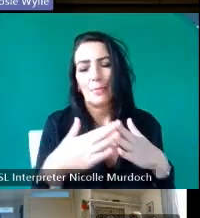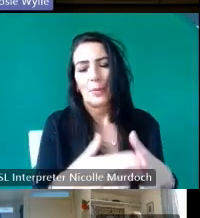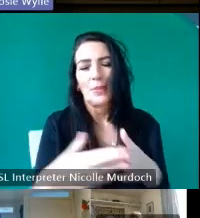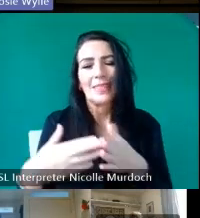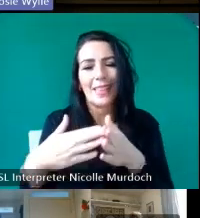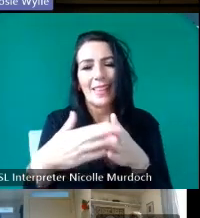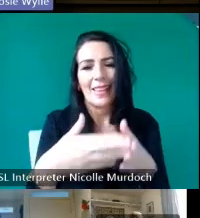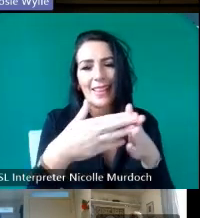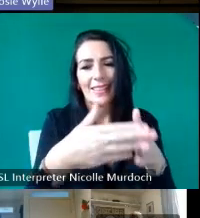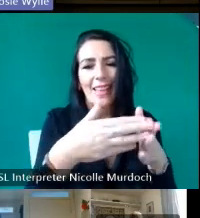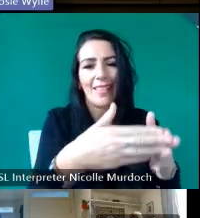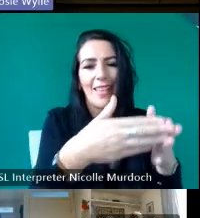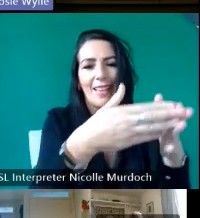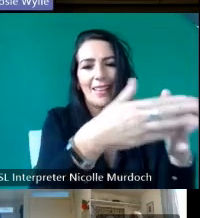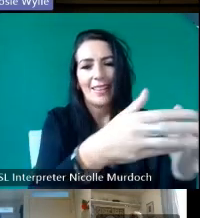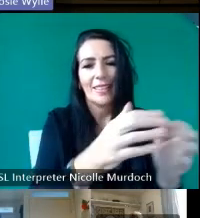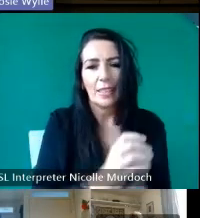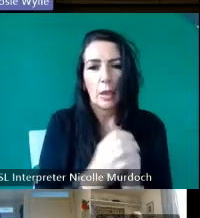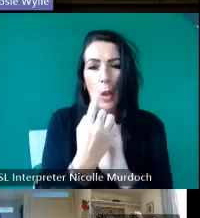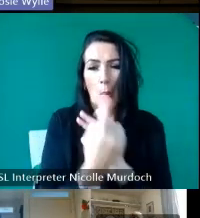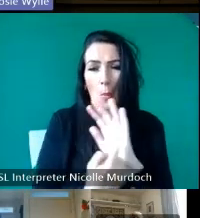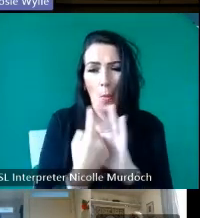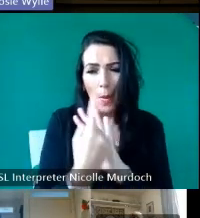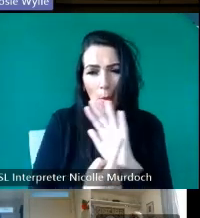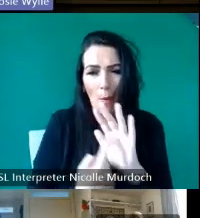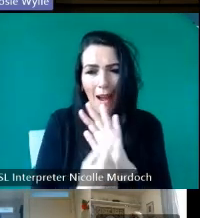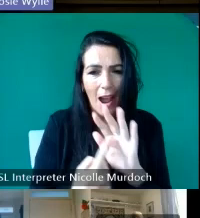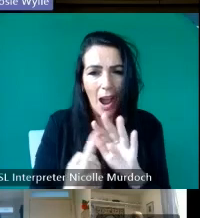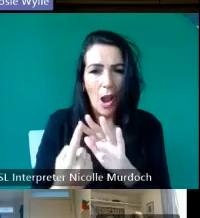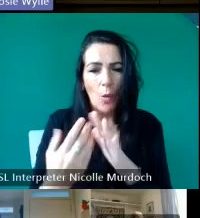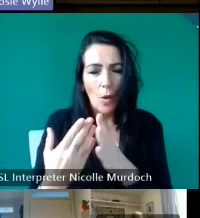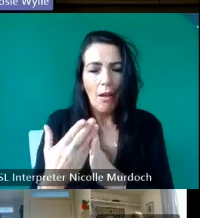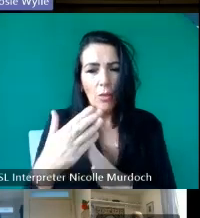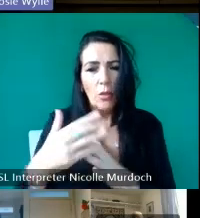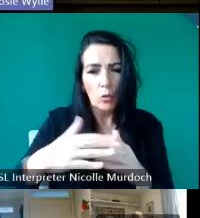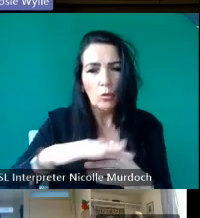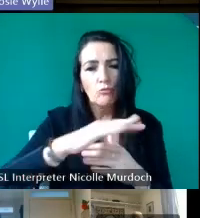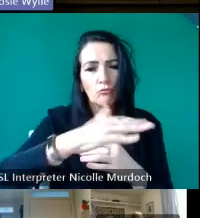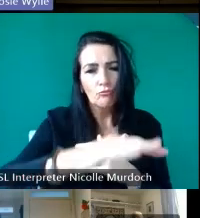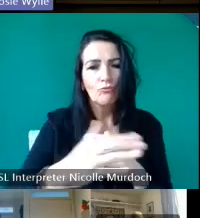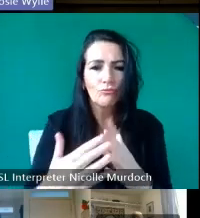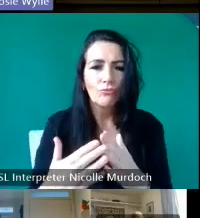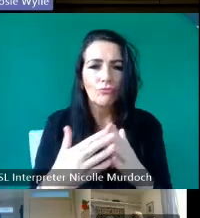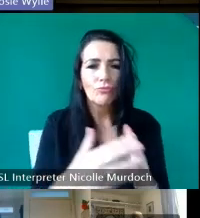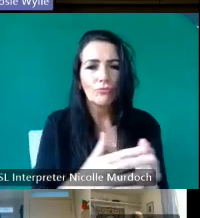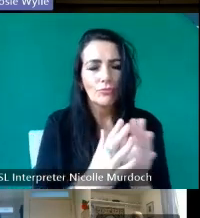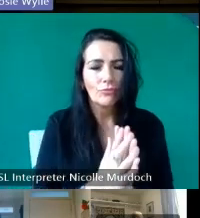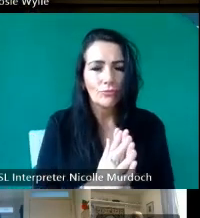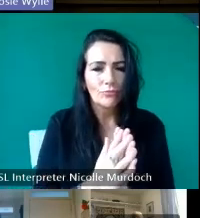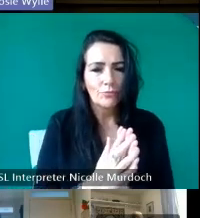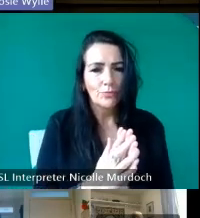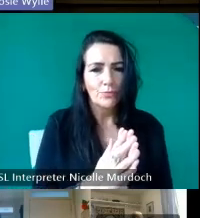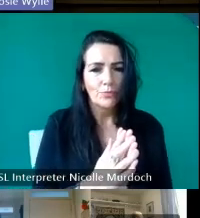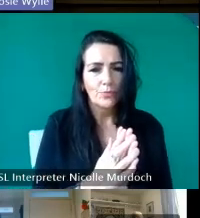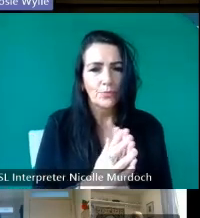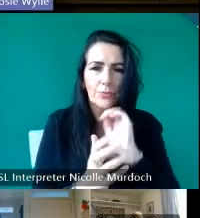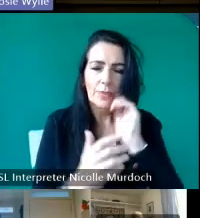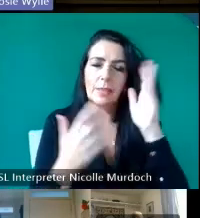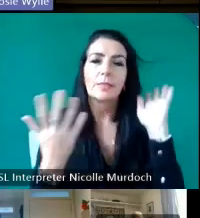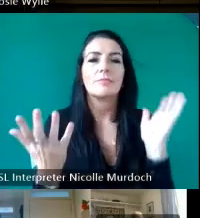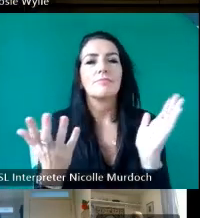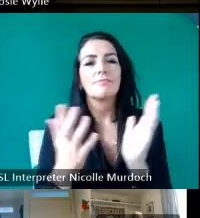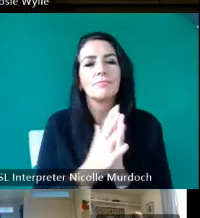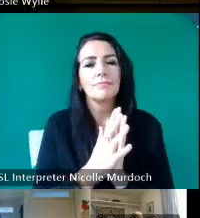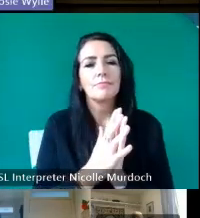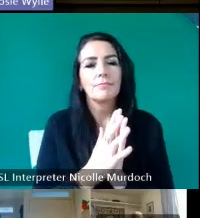moon it took another hour to be with the Fab as he kept sort of lying down he was so tired so stories